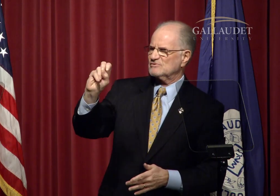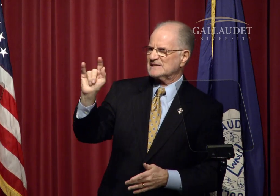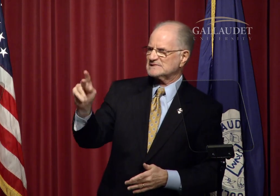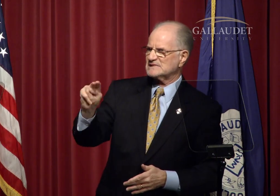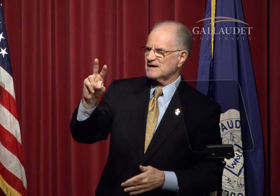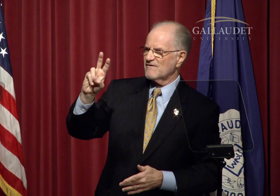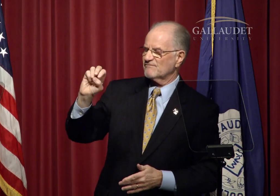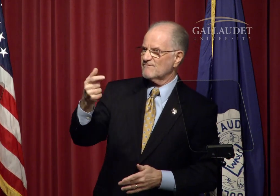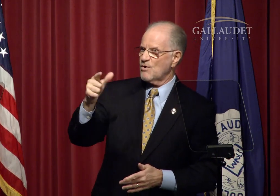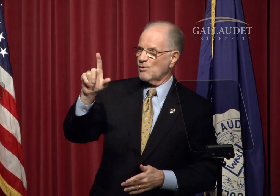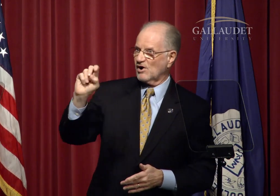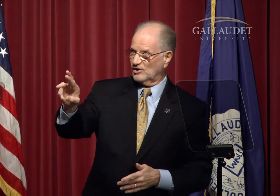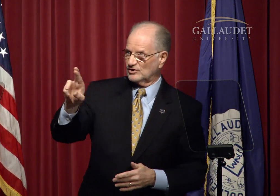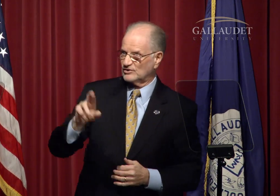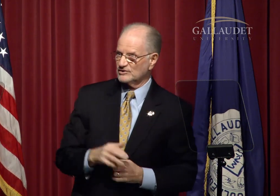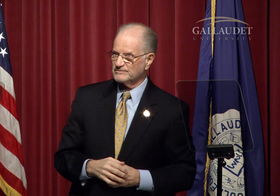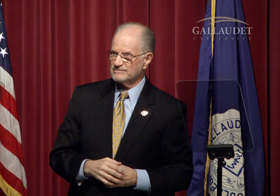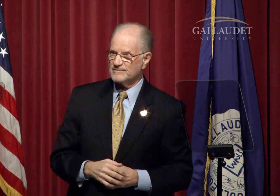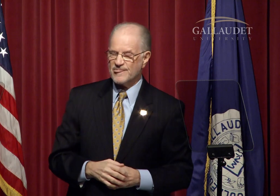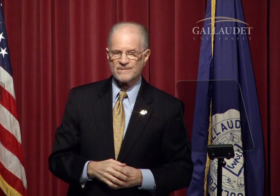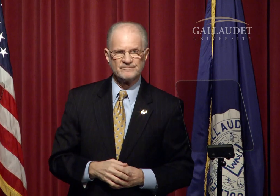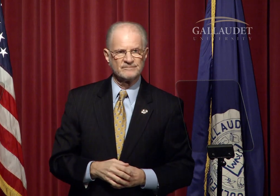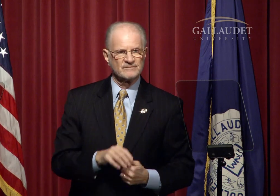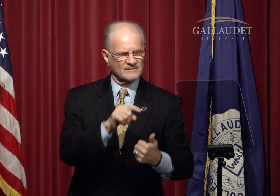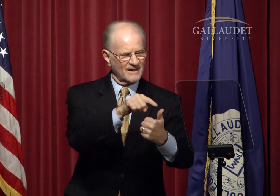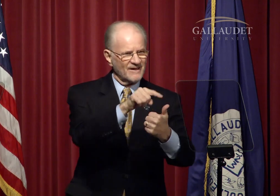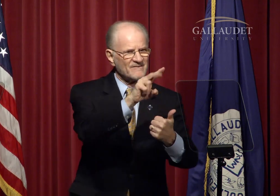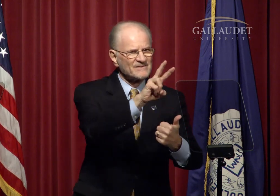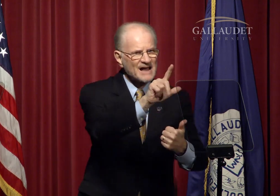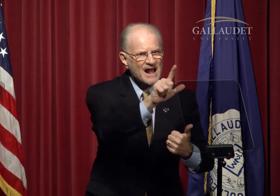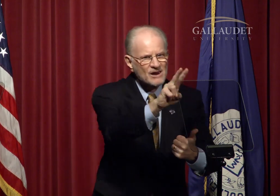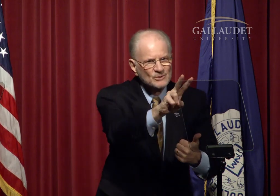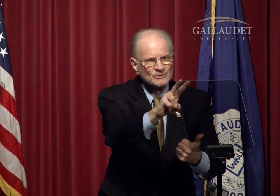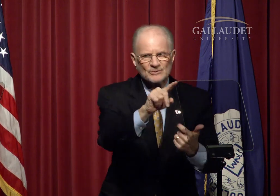led by Dr. Christian Vogler.